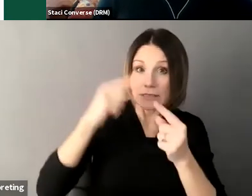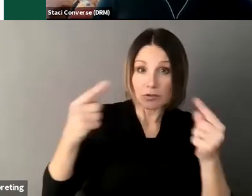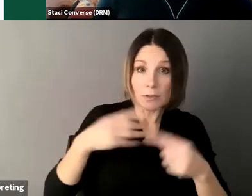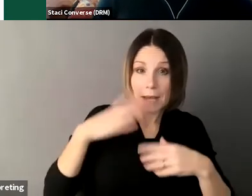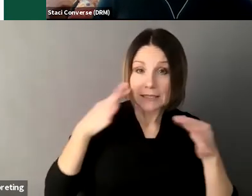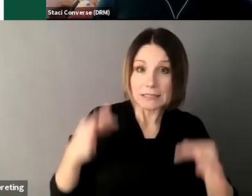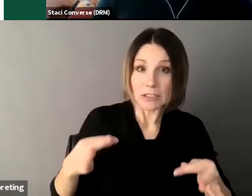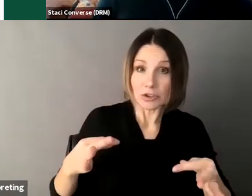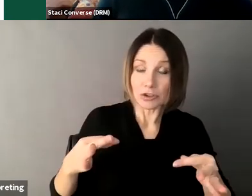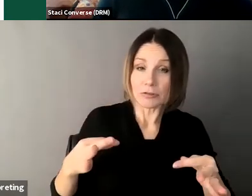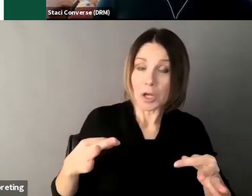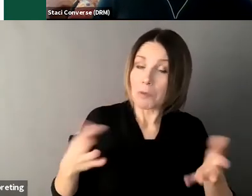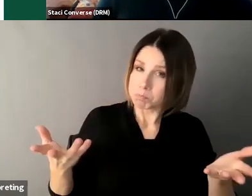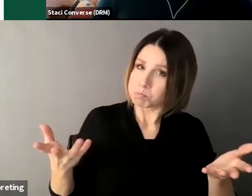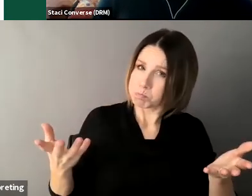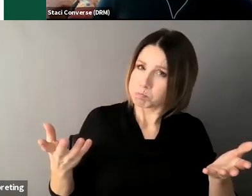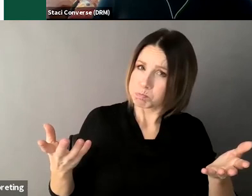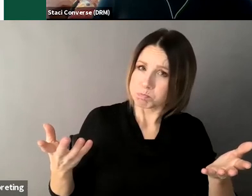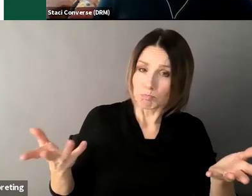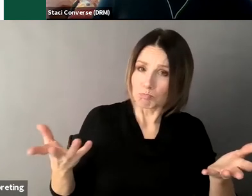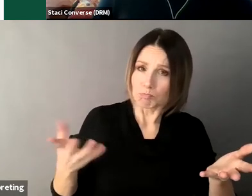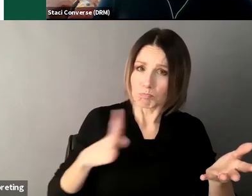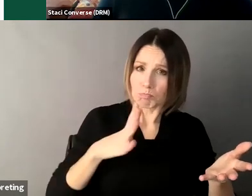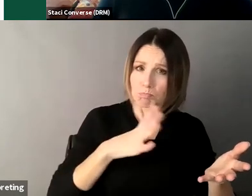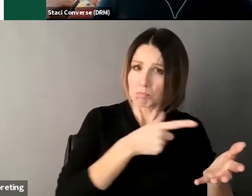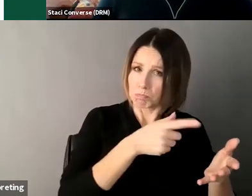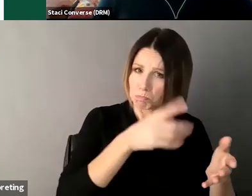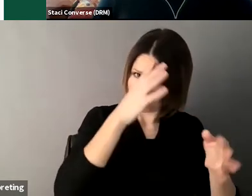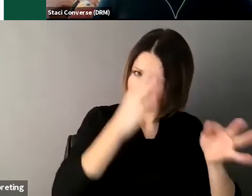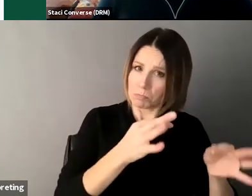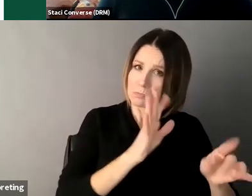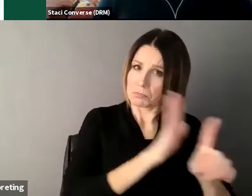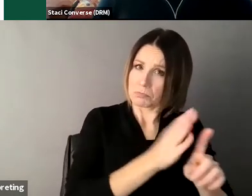can decide to change their supported decision-making plan or end it entirely